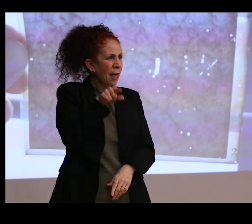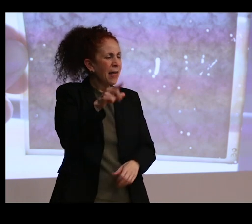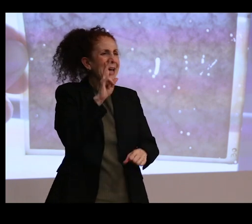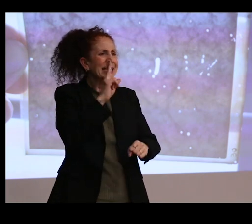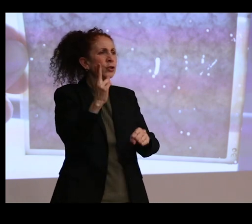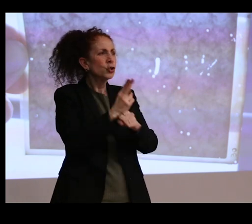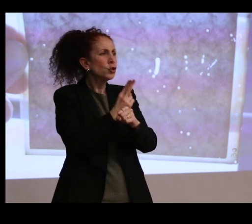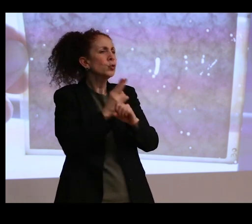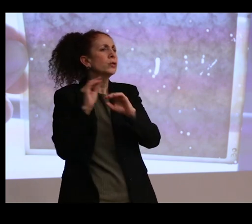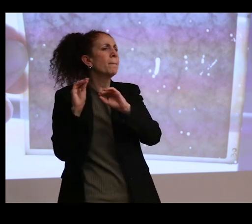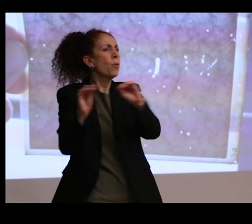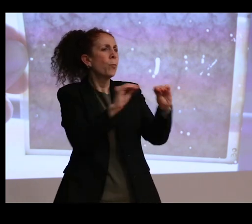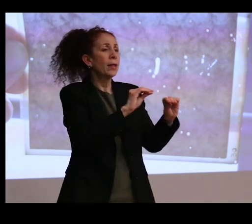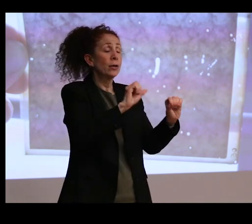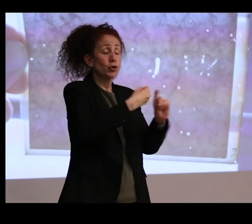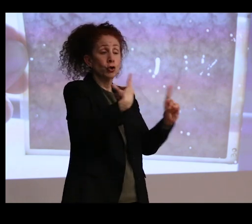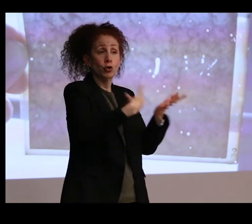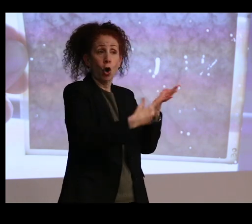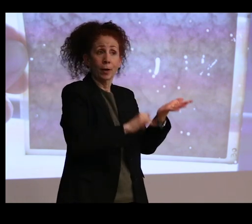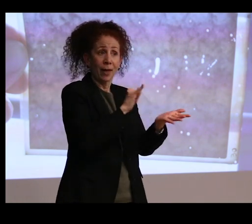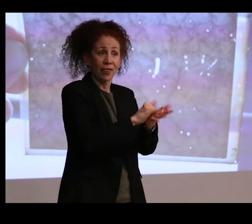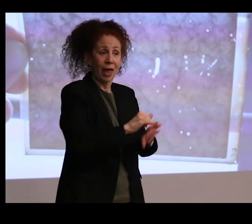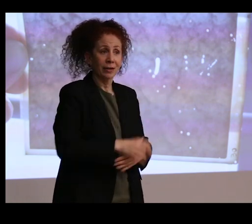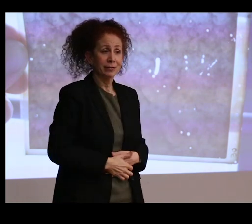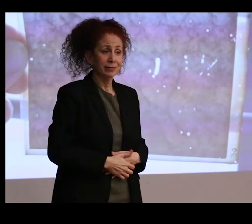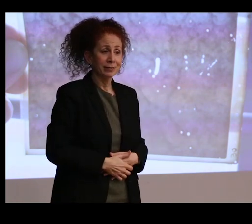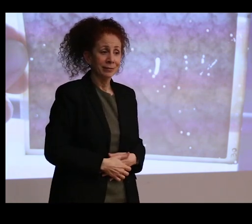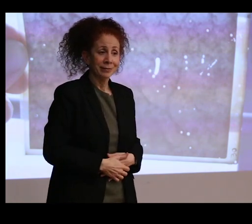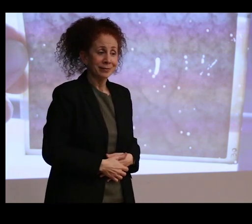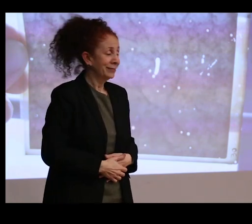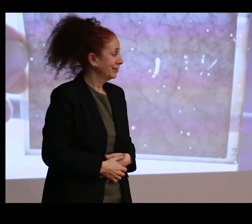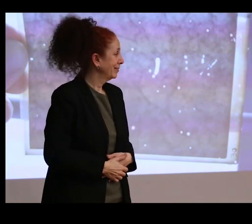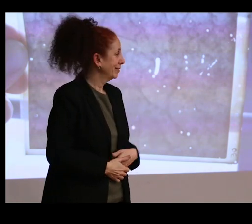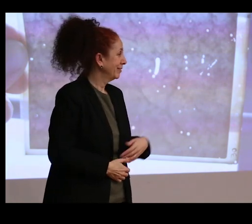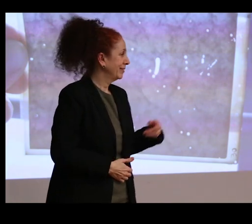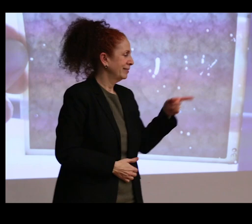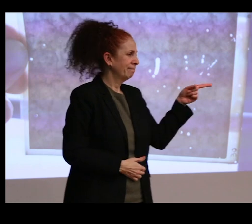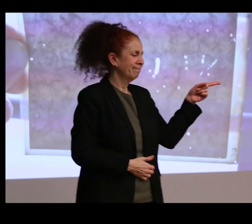And I wonder if you could talk about that a little bit. I mean, I'm not sure--